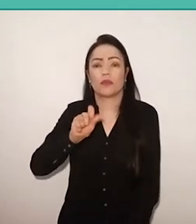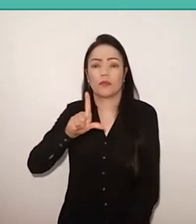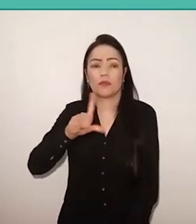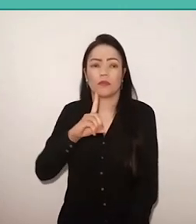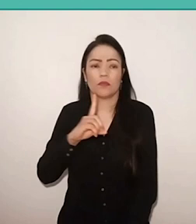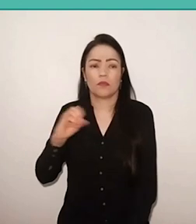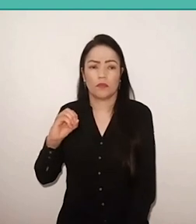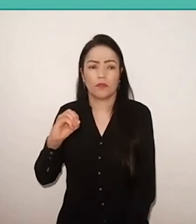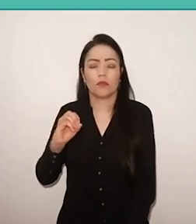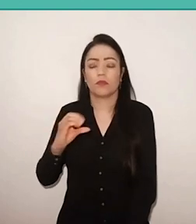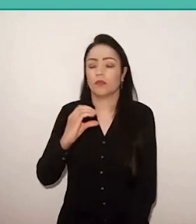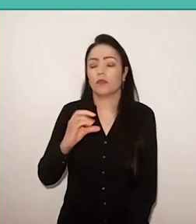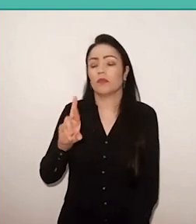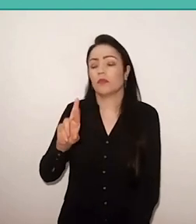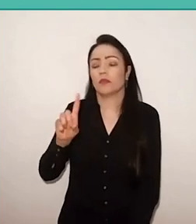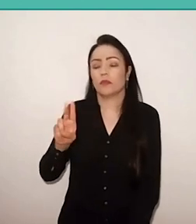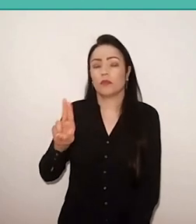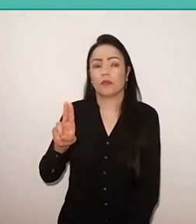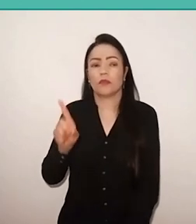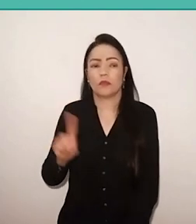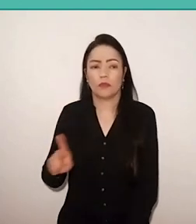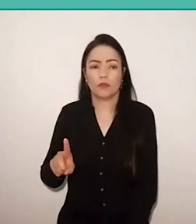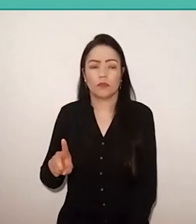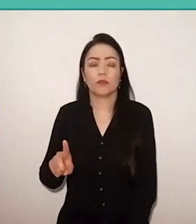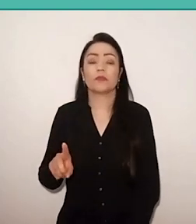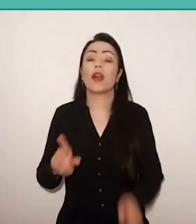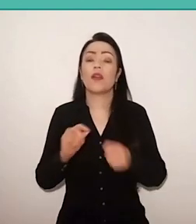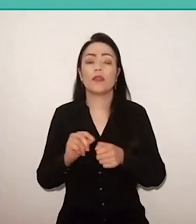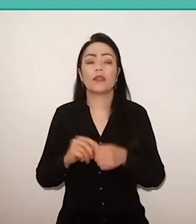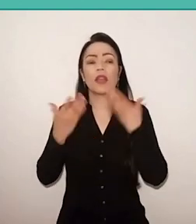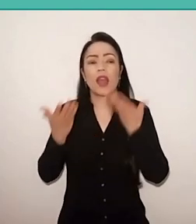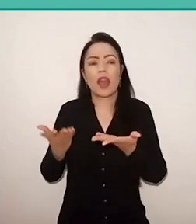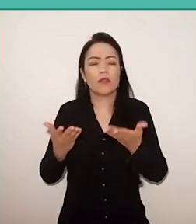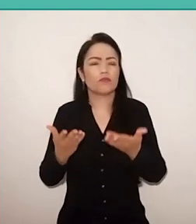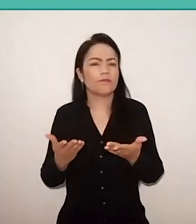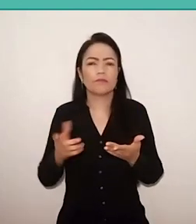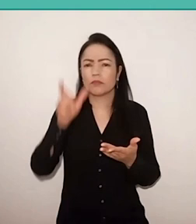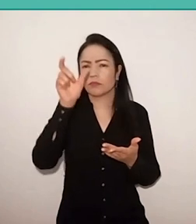what made him become a person who studied a lot,